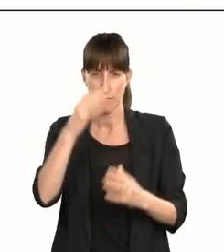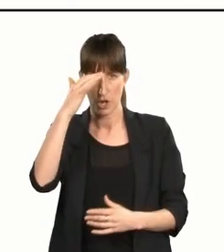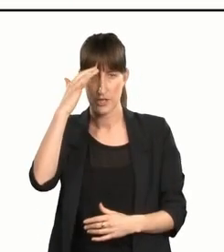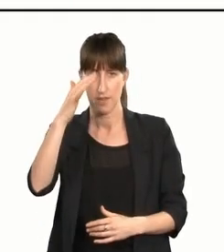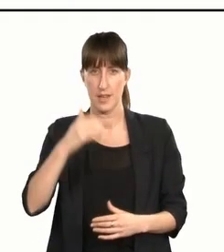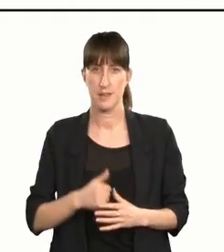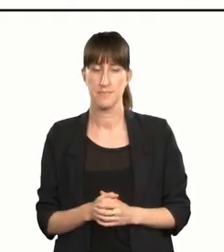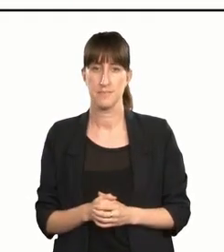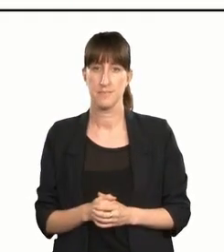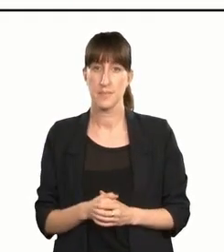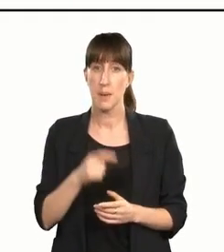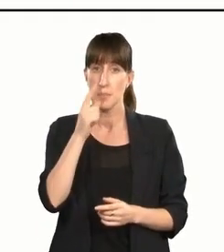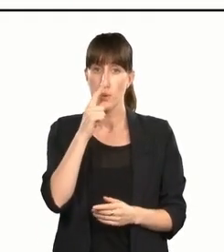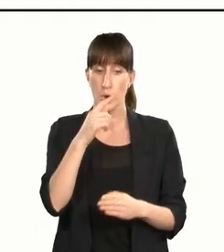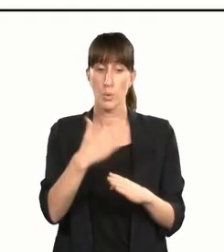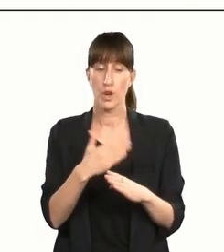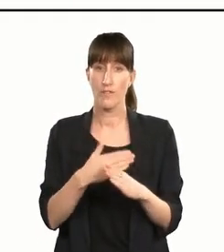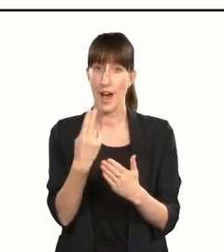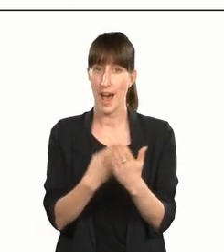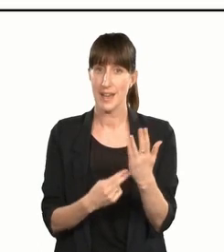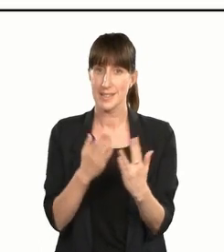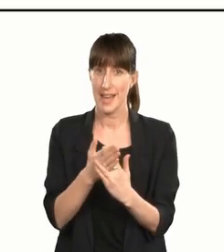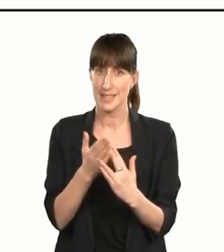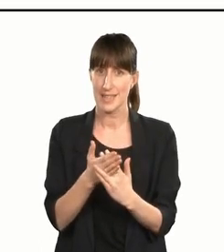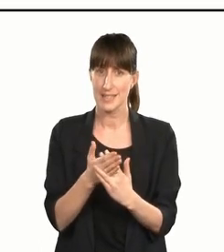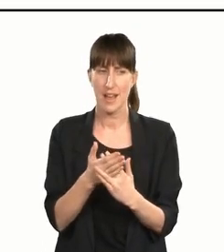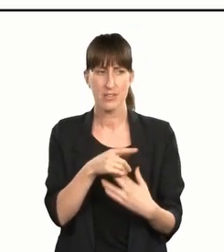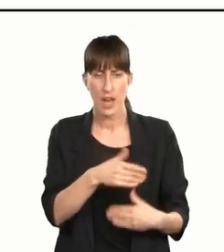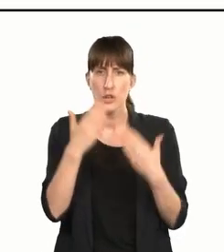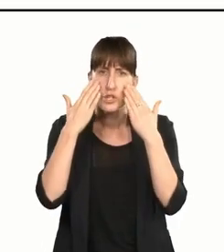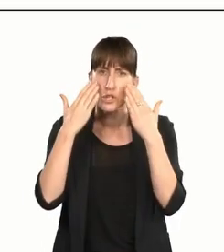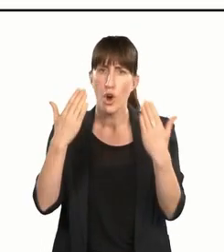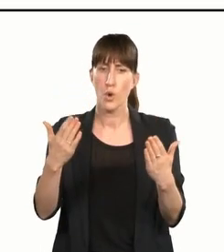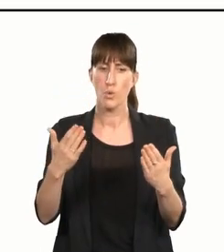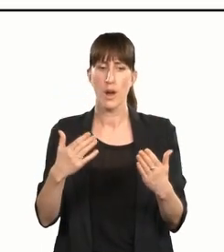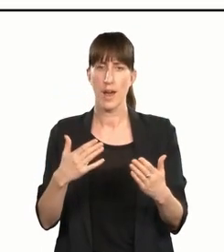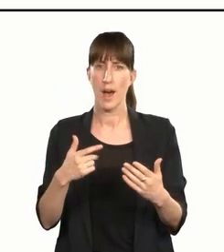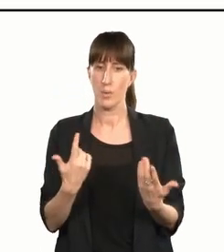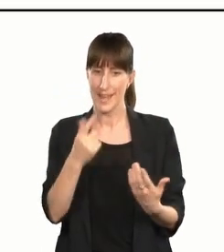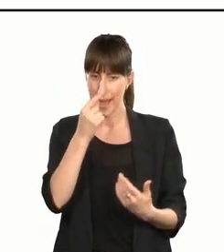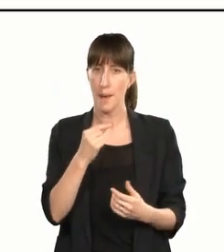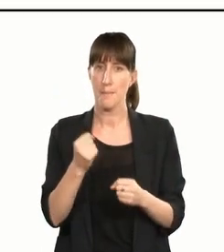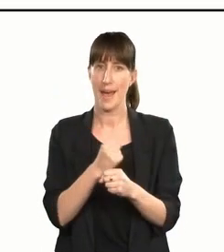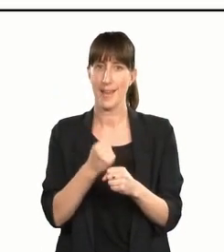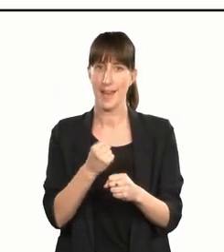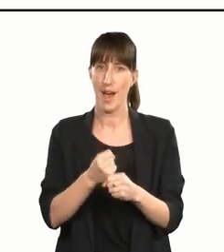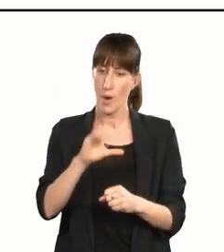'The people who work with Arts Access highlight 'what can be achieved to make our country a better place.